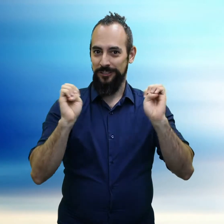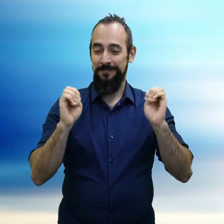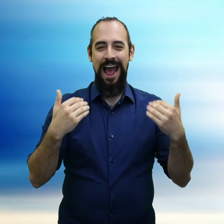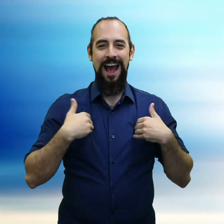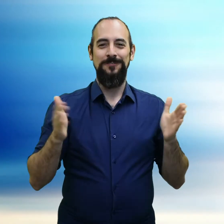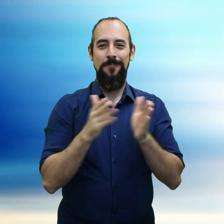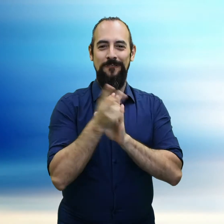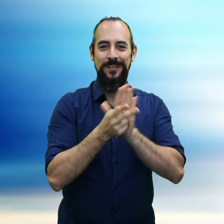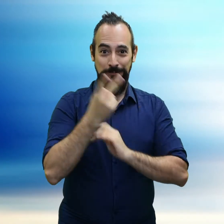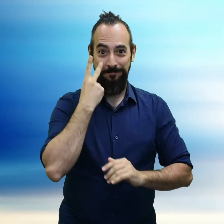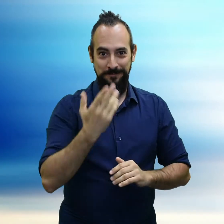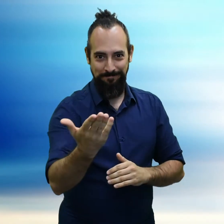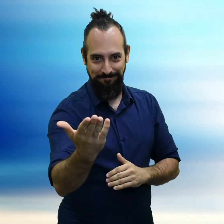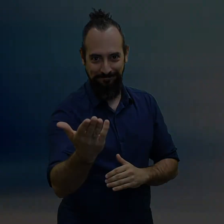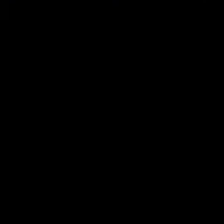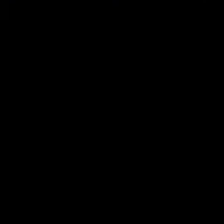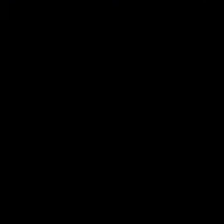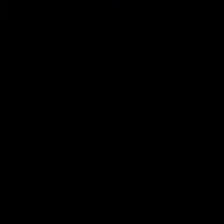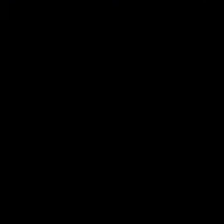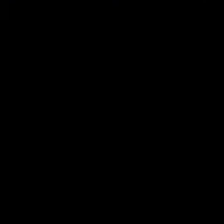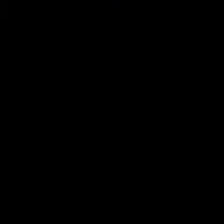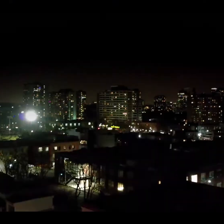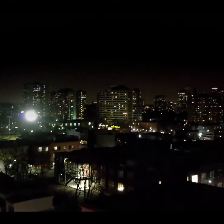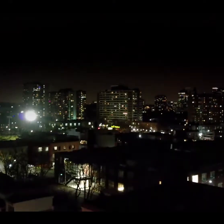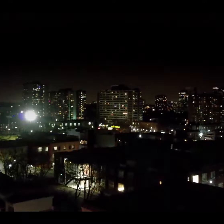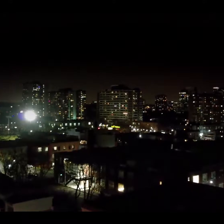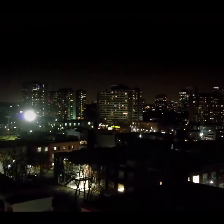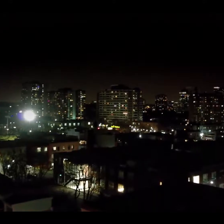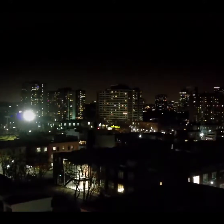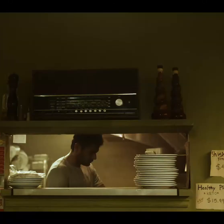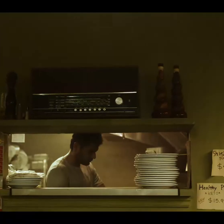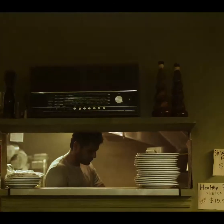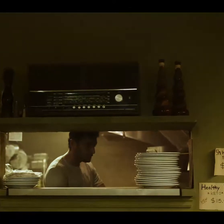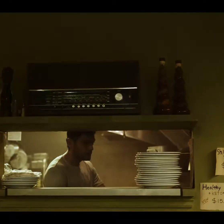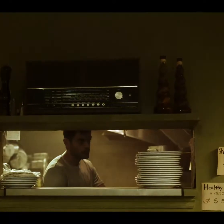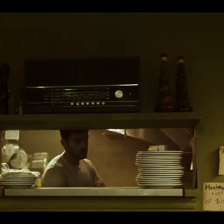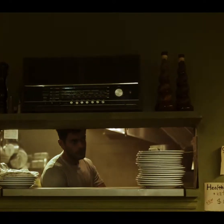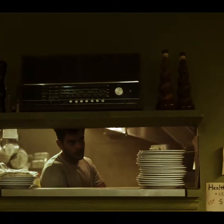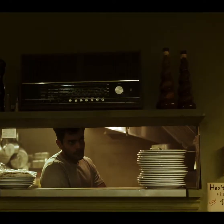Check out the video trailer! (the video trailer is in silence for 1 min. 15 sec.)